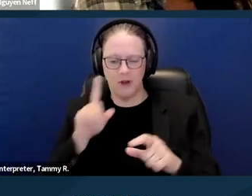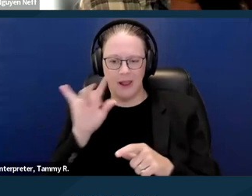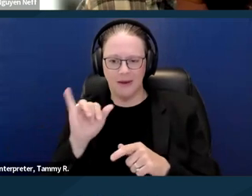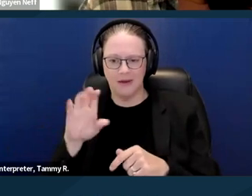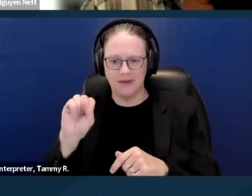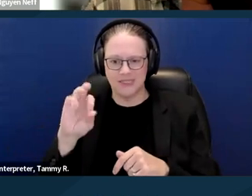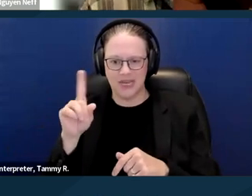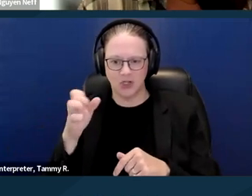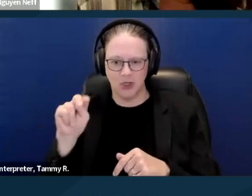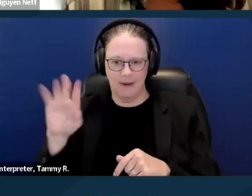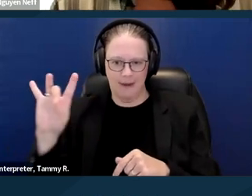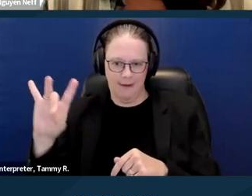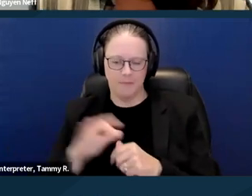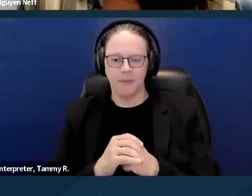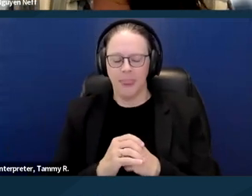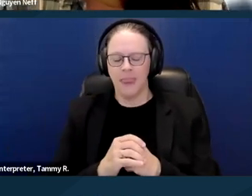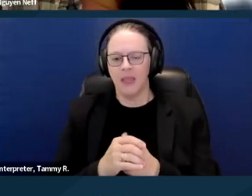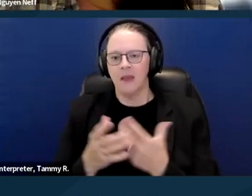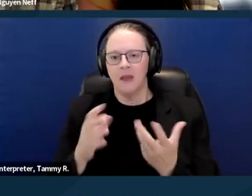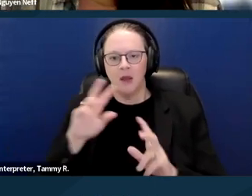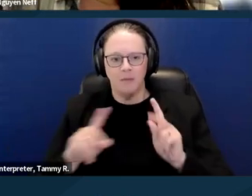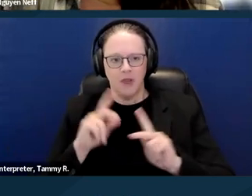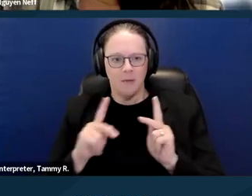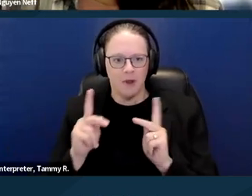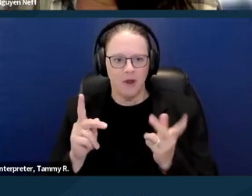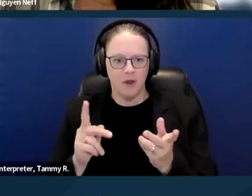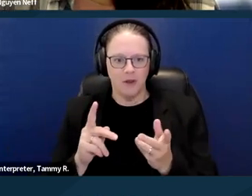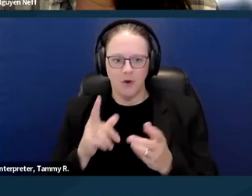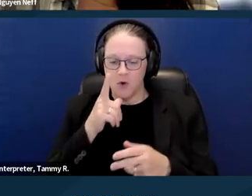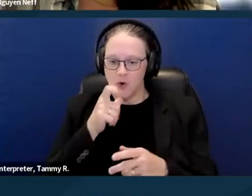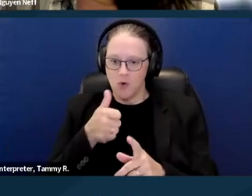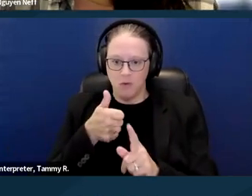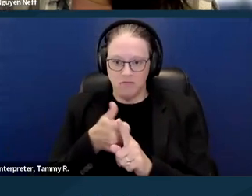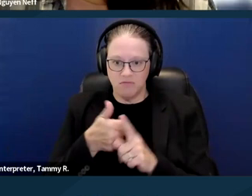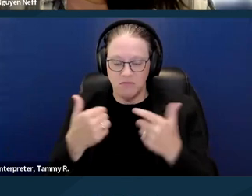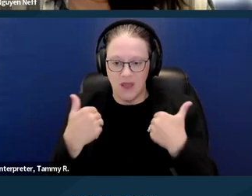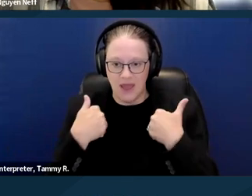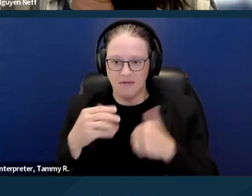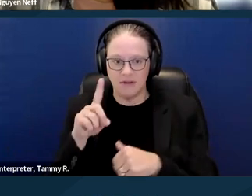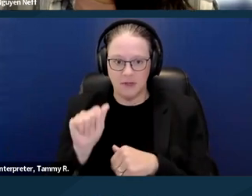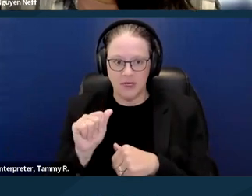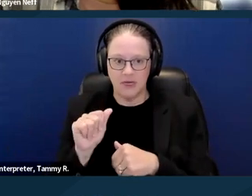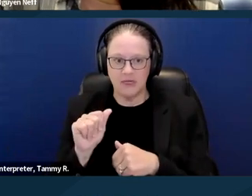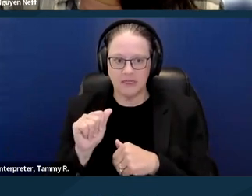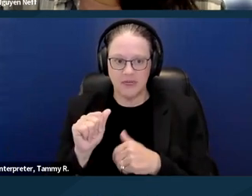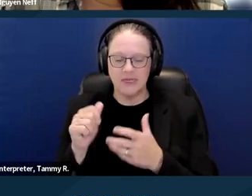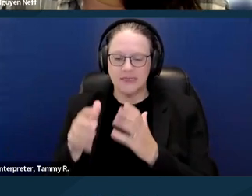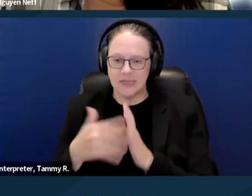People with disabilities in certain occupations with certain disabilities, it's also okay to pay someone some minimum wages.